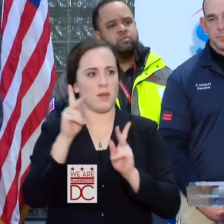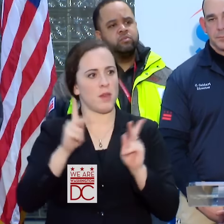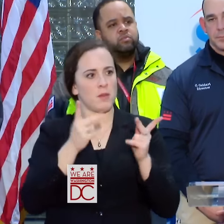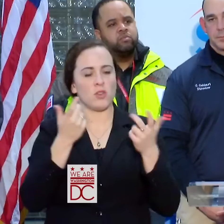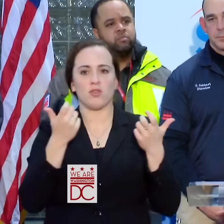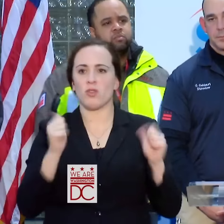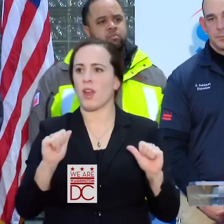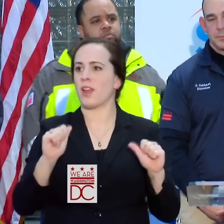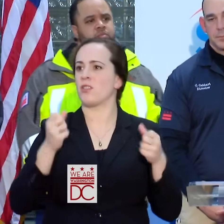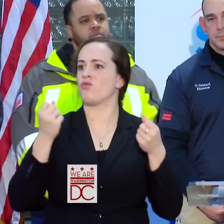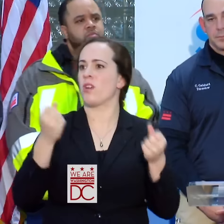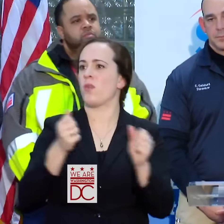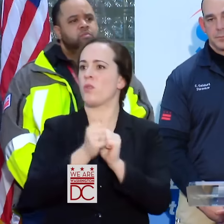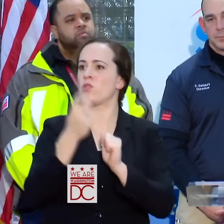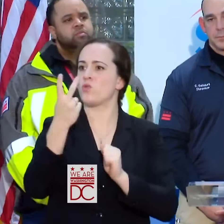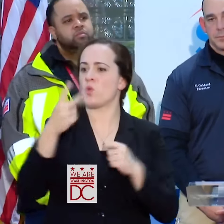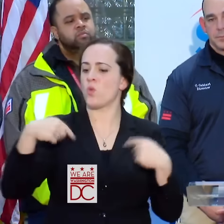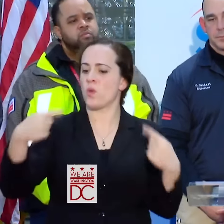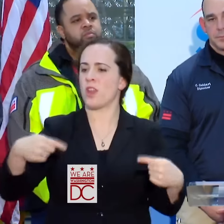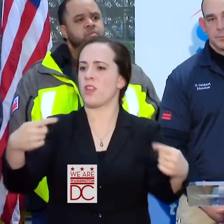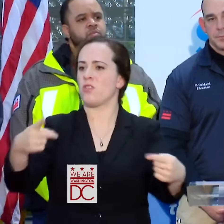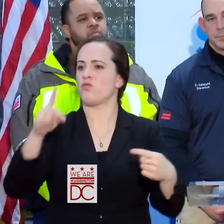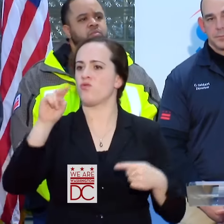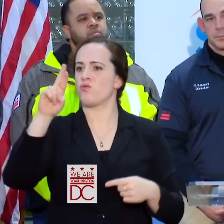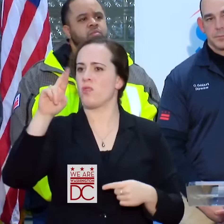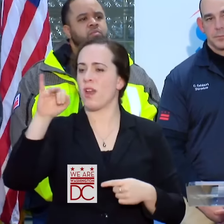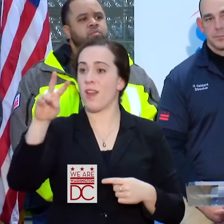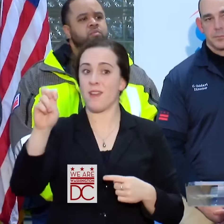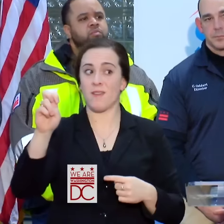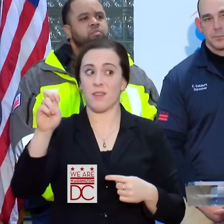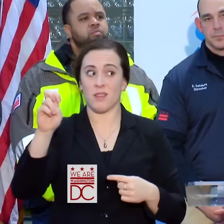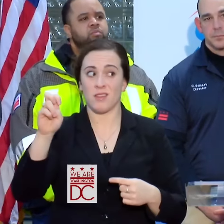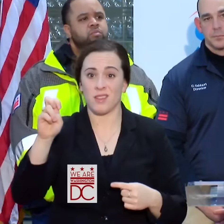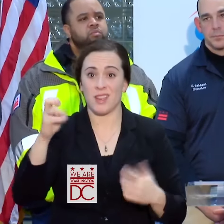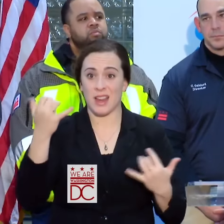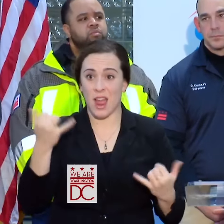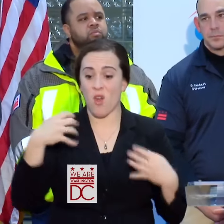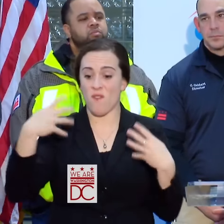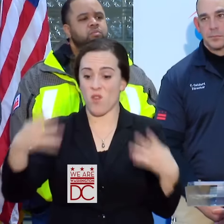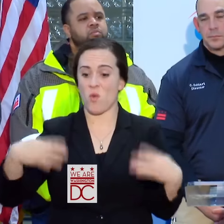DRIVE VEHICLES. I CAN TELL YOU RIGHT NOW, WE ARE AT A POINT WHERE FOUR-WHEEL DRIVE VEHICLES ARE GETTING STUCK.